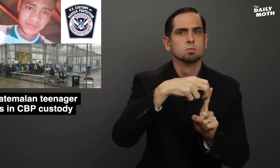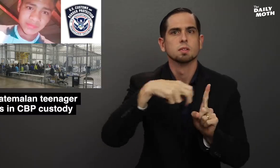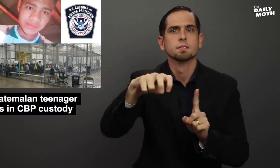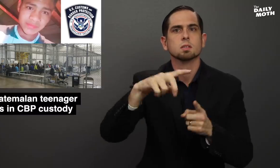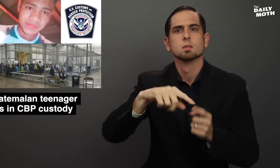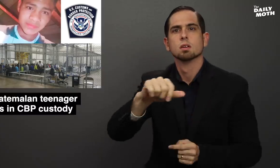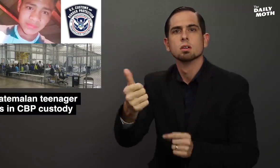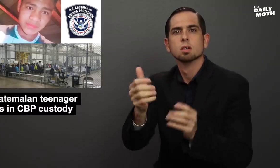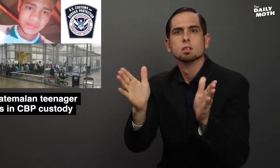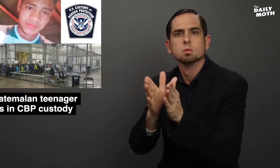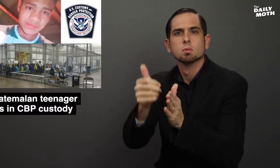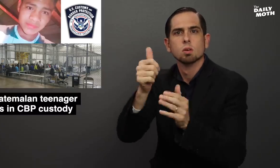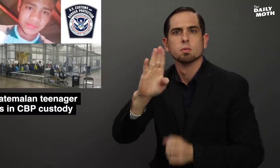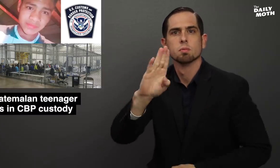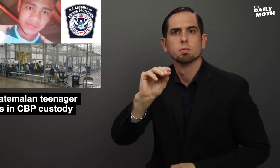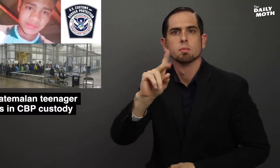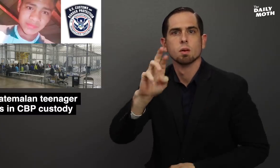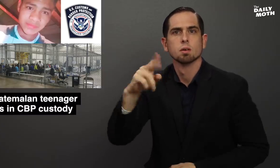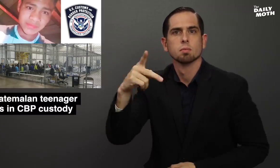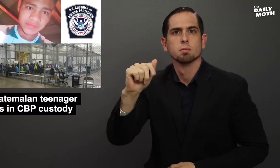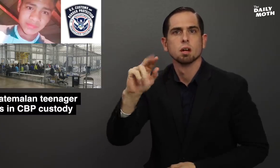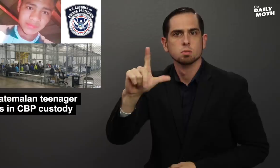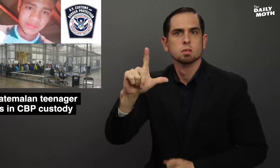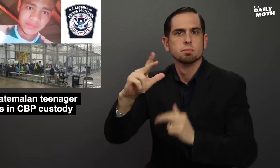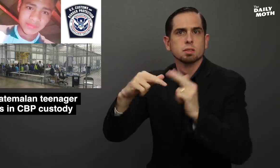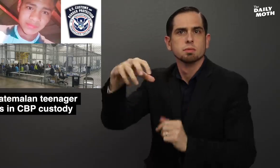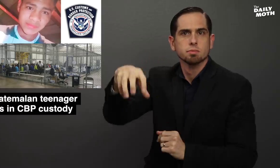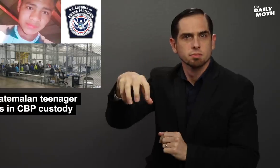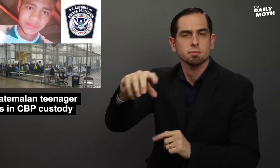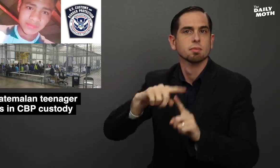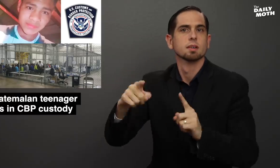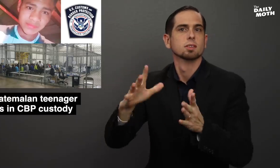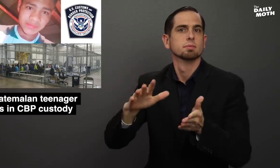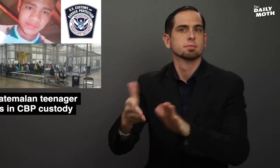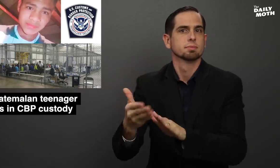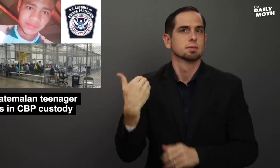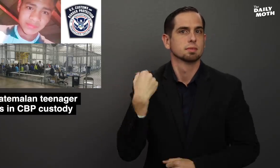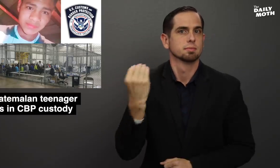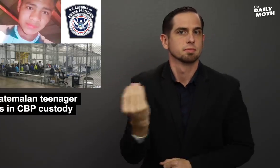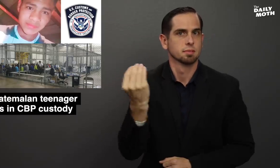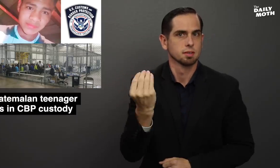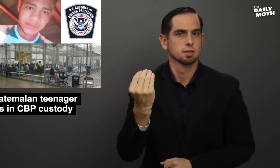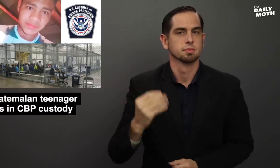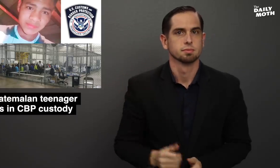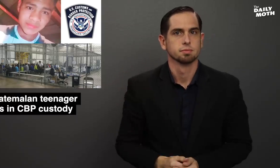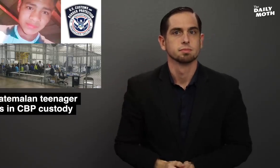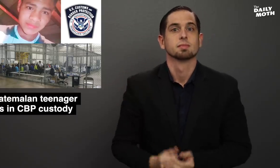and transferred to a smaller Border Patrol station, but died on Monday.